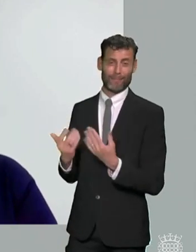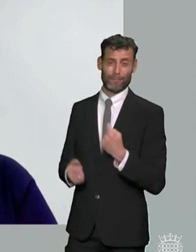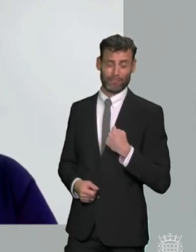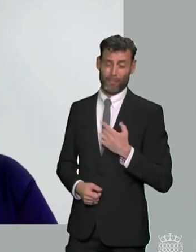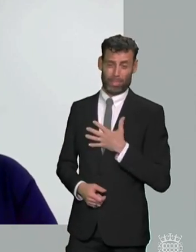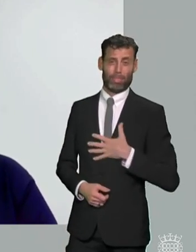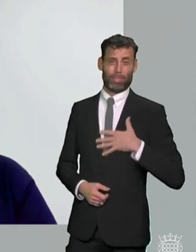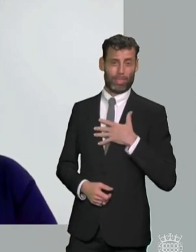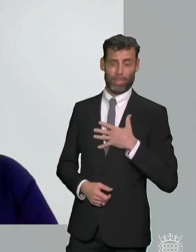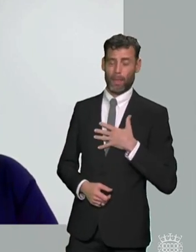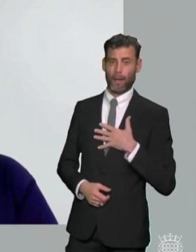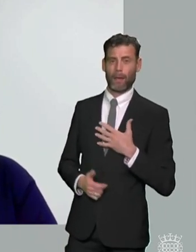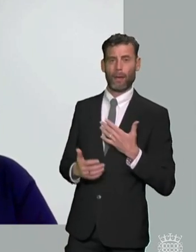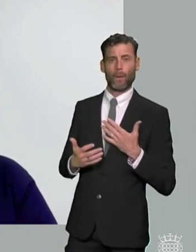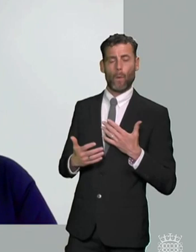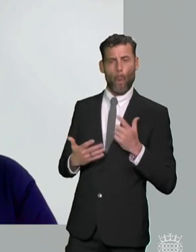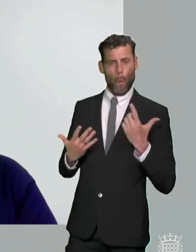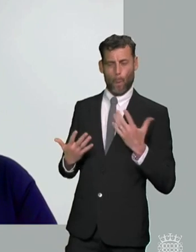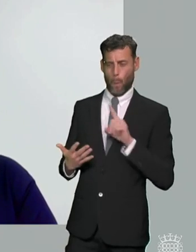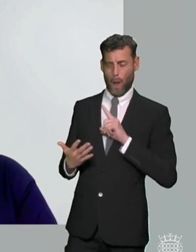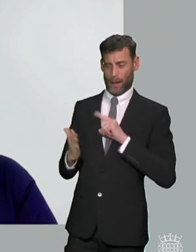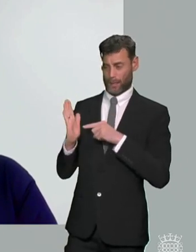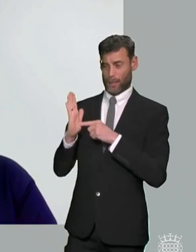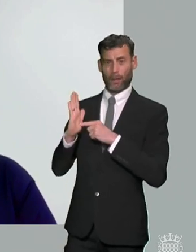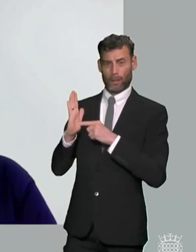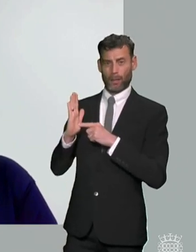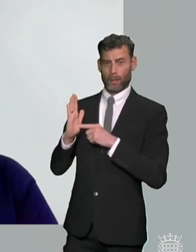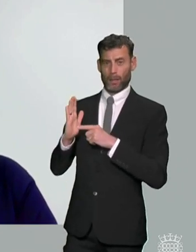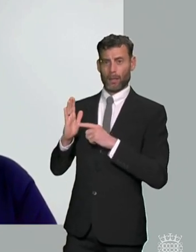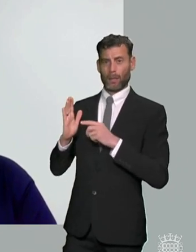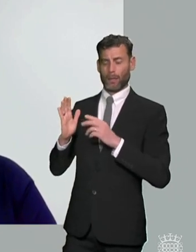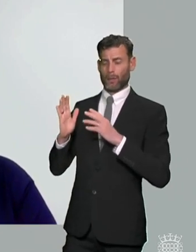um the focus is on trying to reduce routes of redress rather than actually tackling unlawful